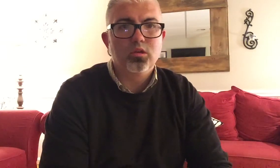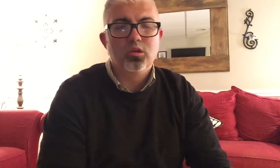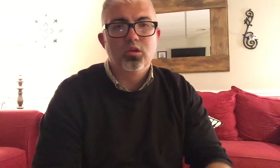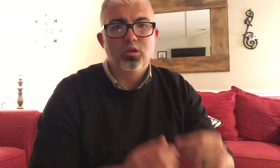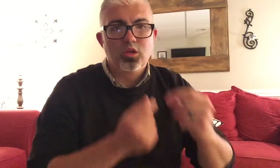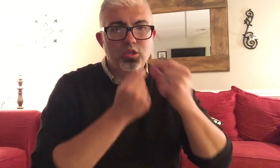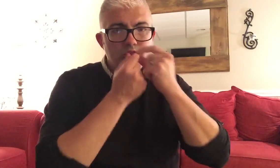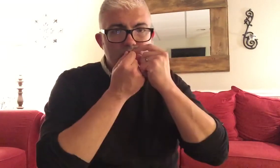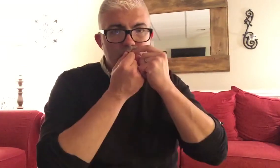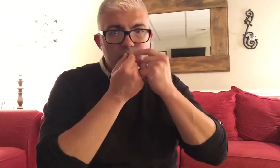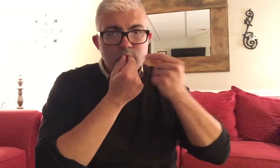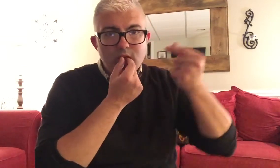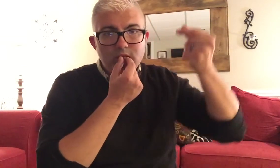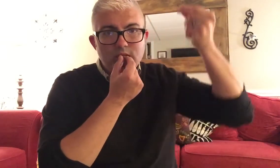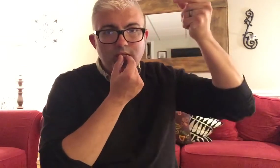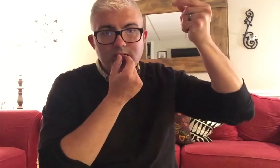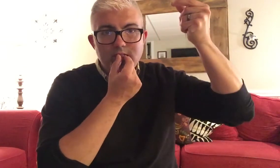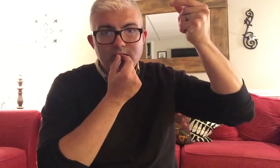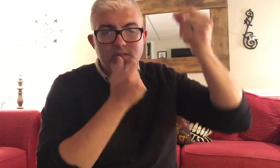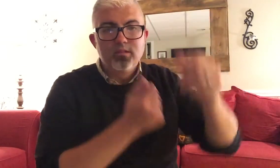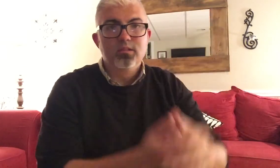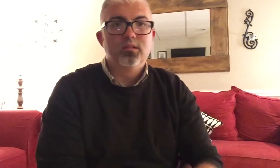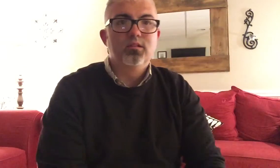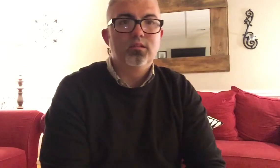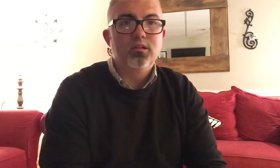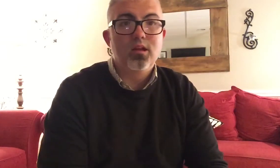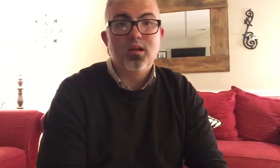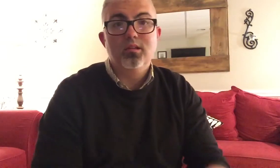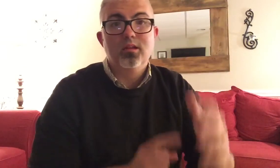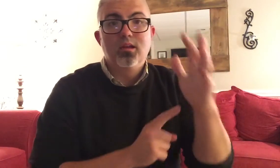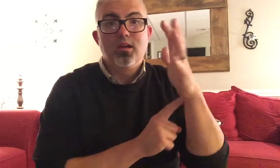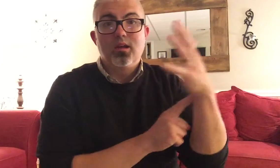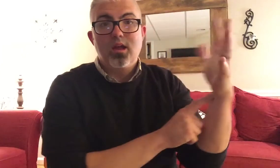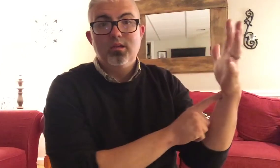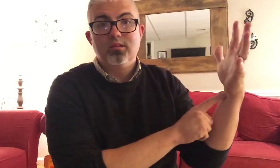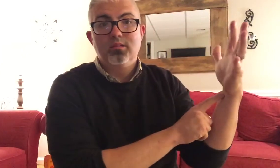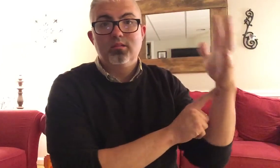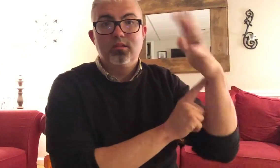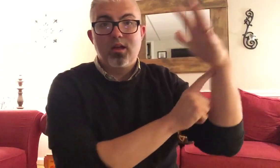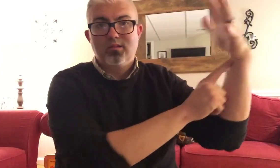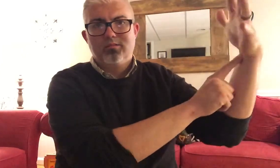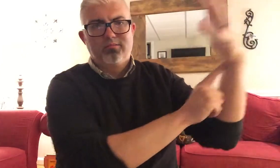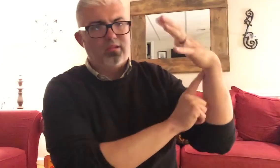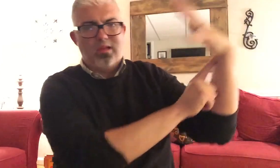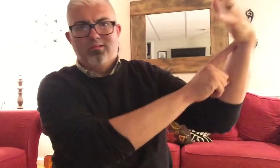SNORKELING KITE